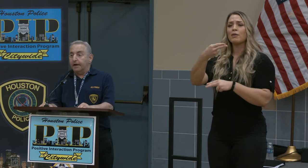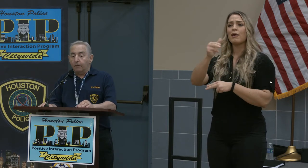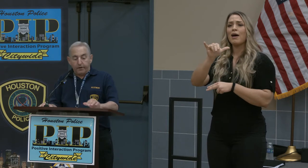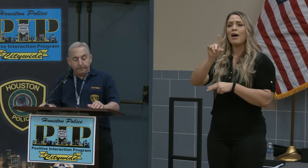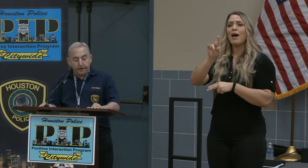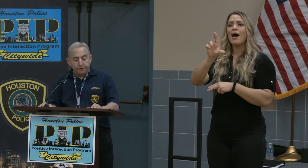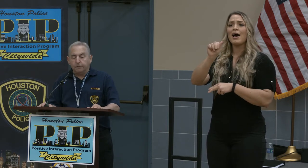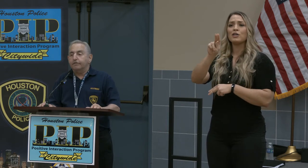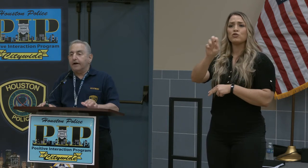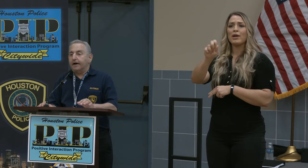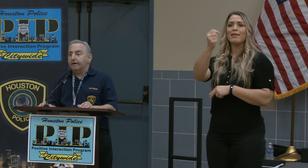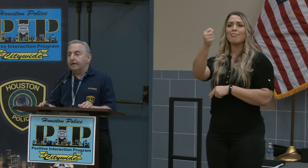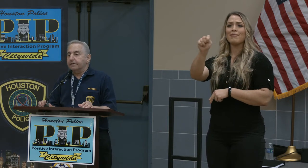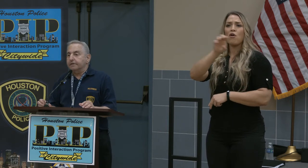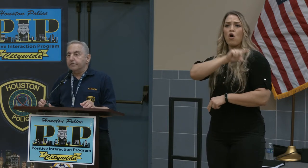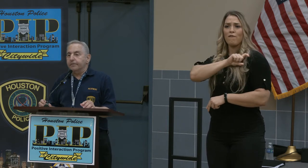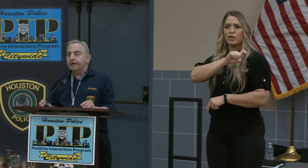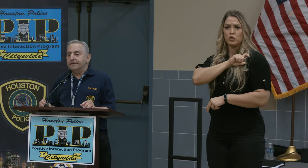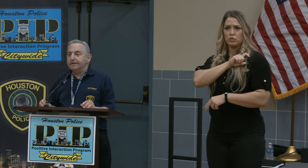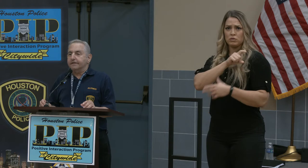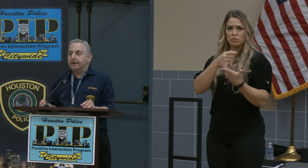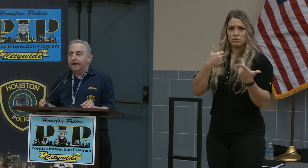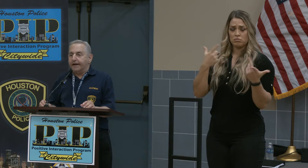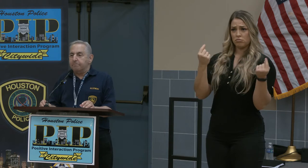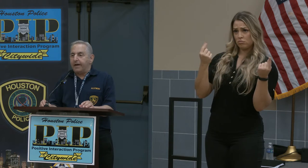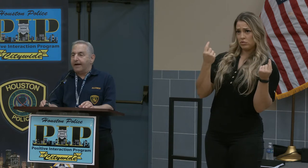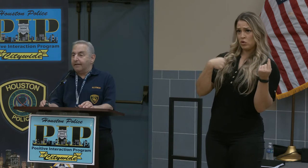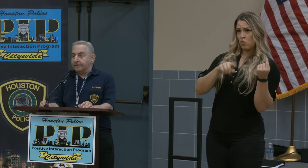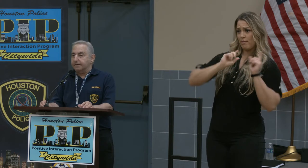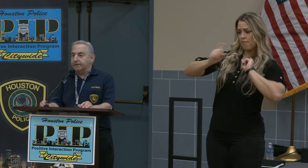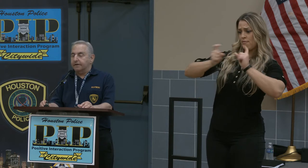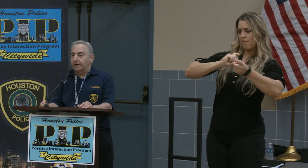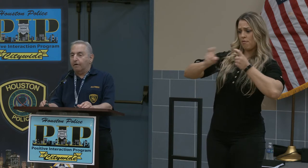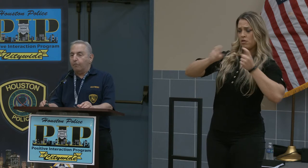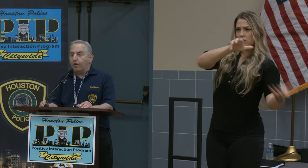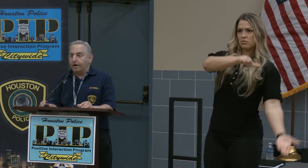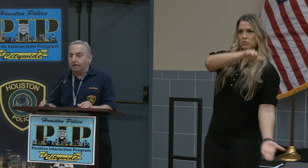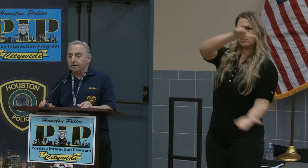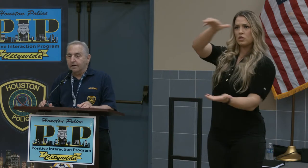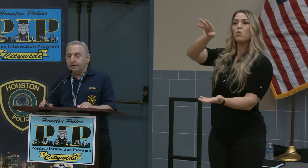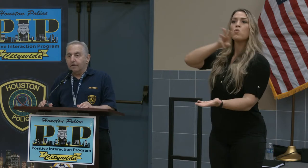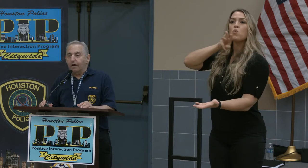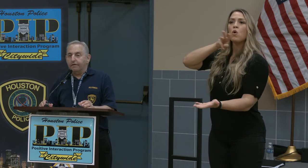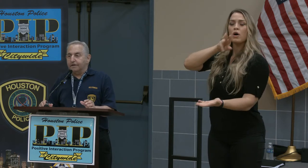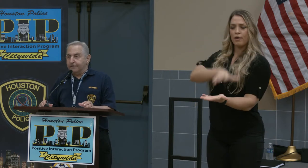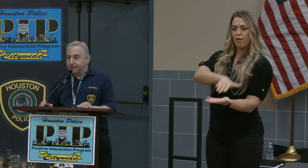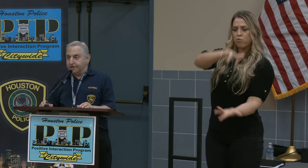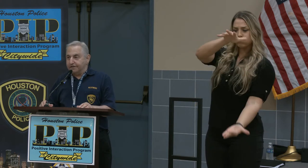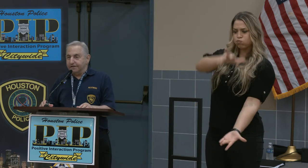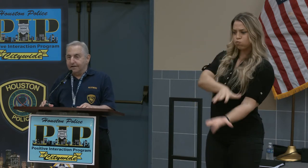What we've done so far is contributed 69 pallets of water to all the divisions.